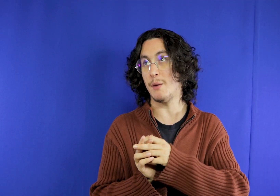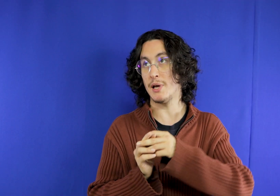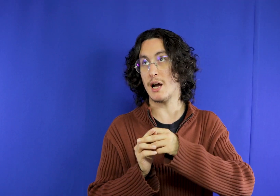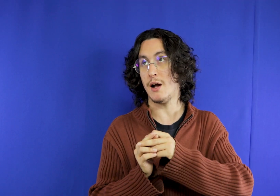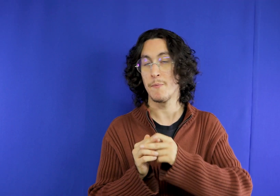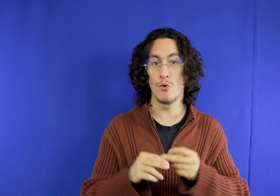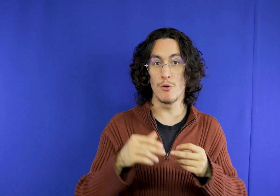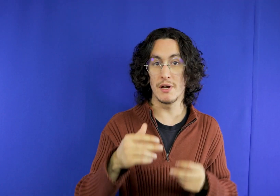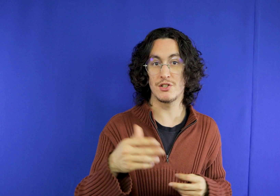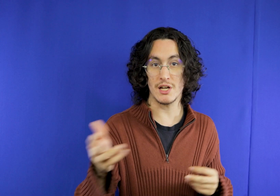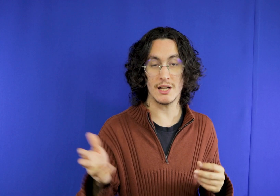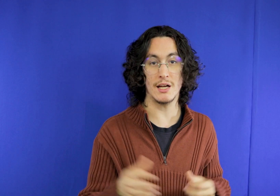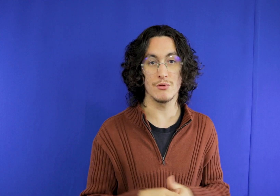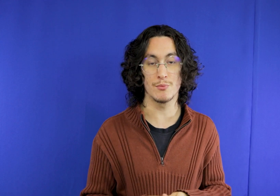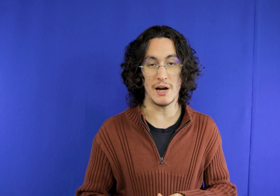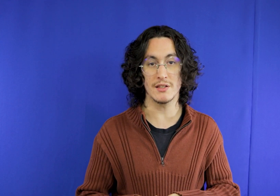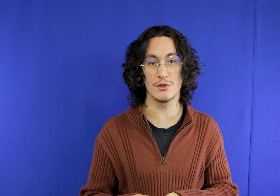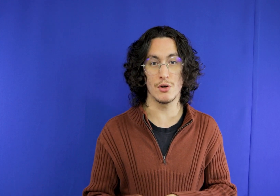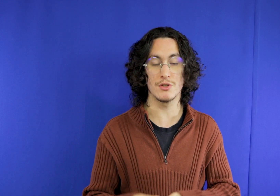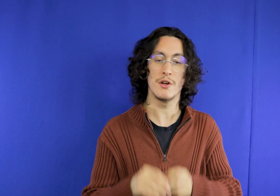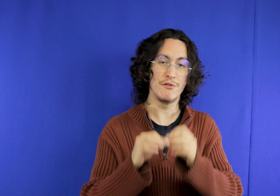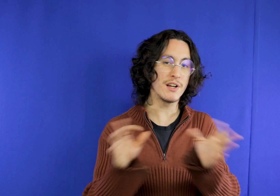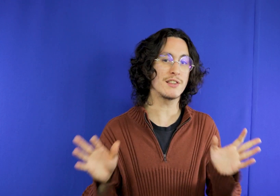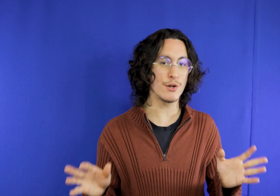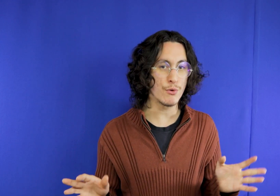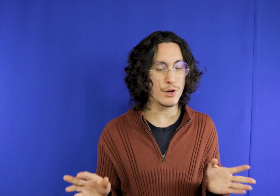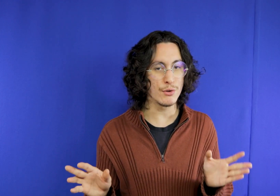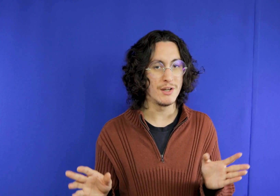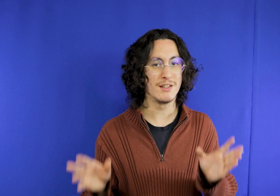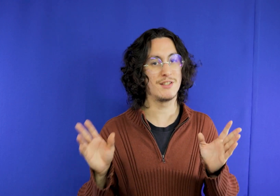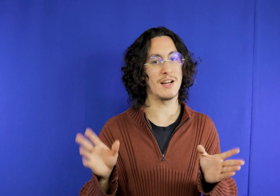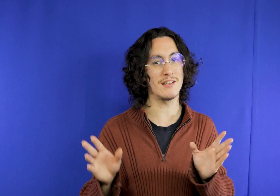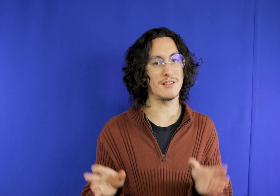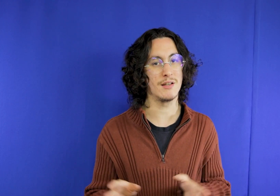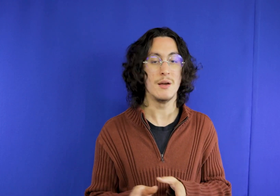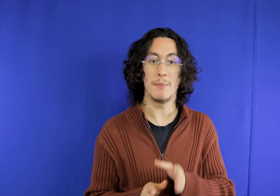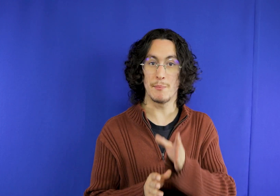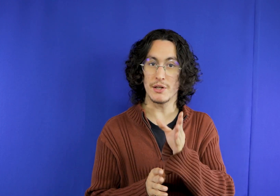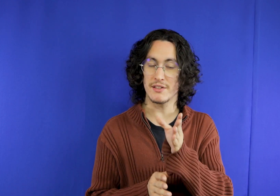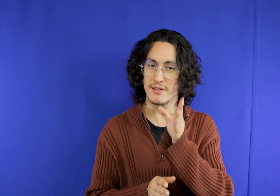ask you to pick up Uber gets there in the park names Rest assured that reaches well but